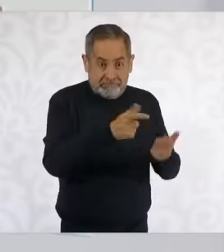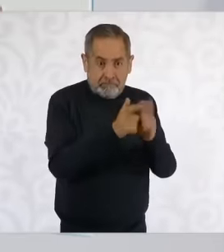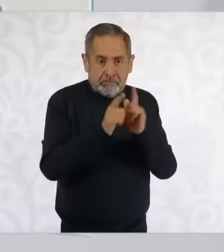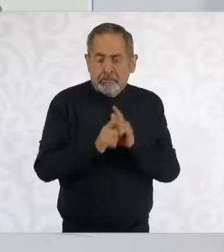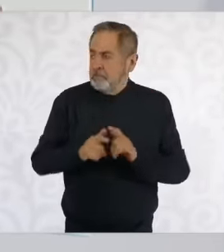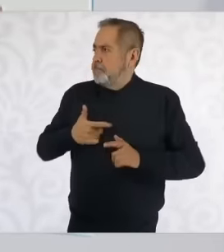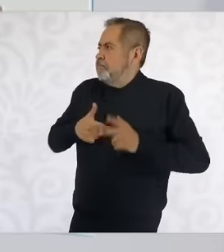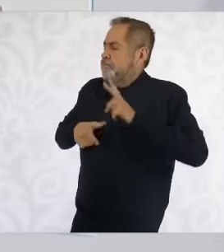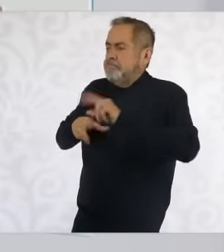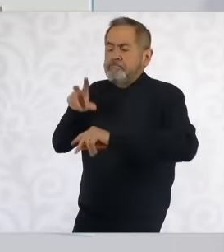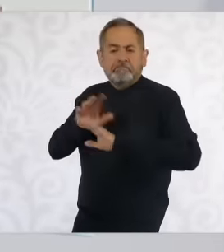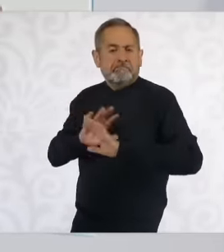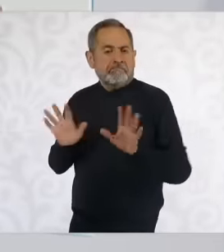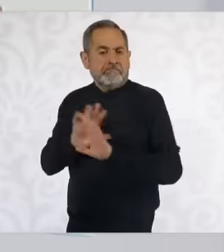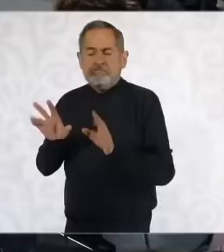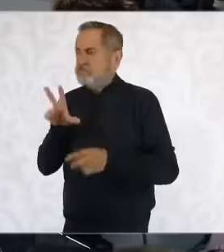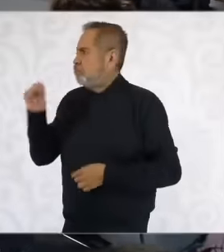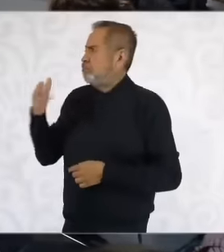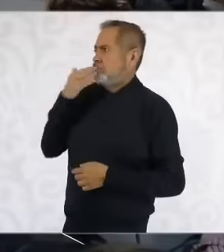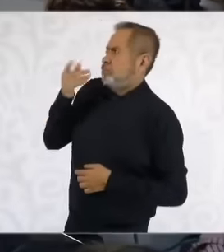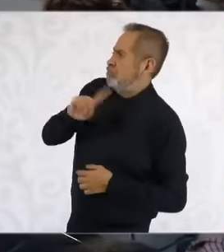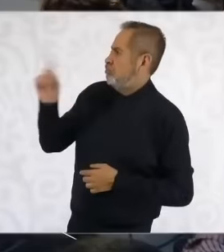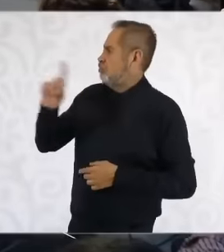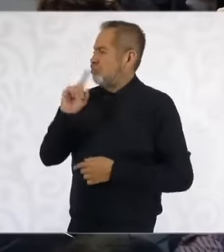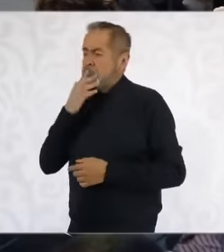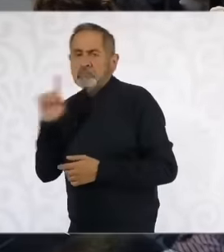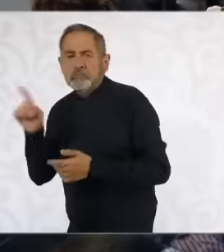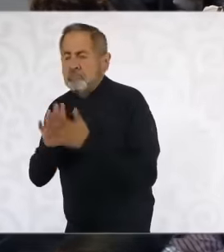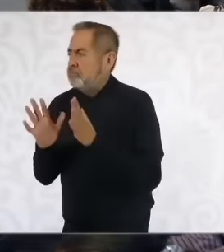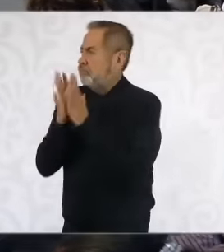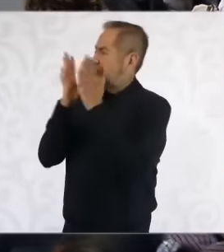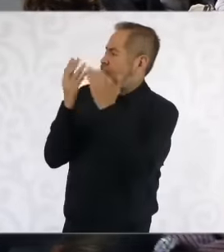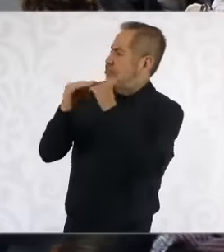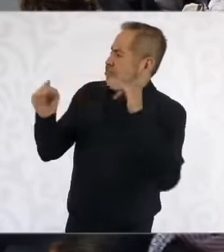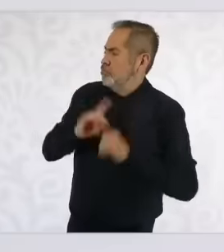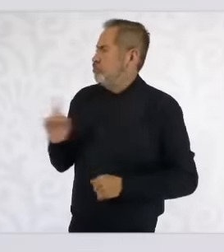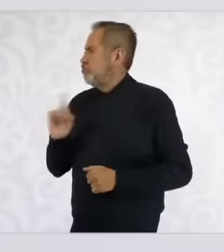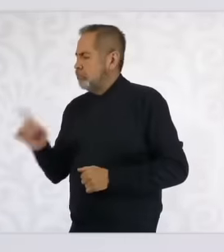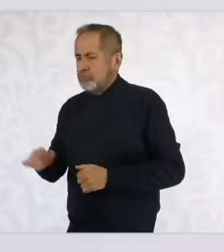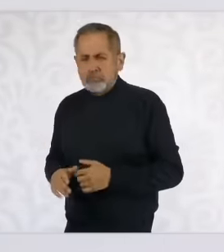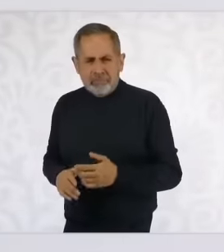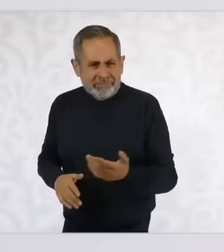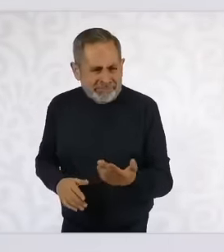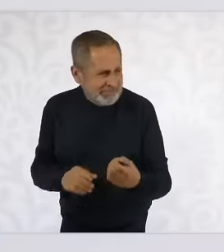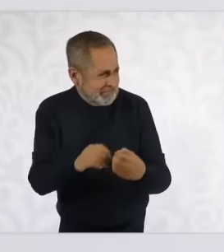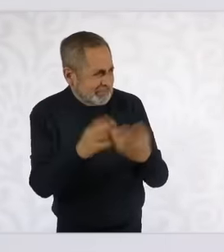This is not that this is not democracy, that is, how is it not going to be democracy, electing judges,